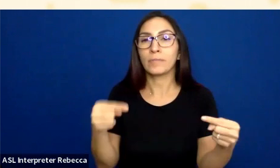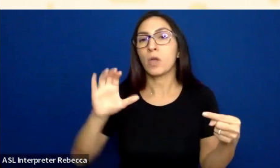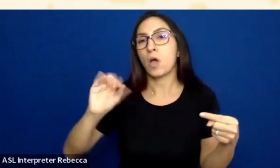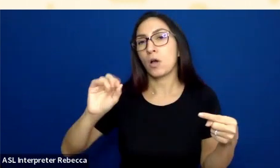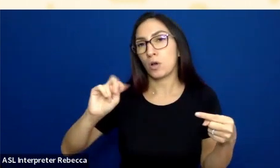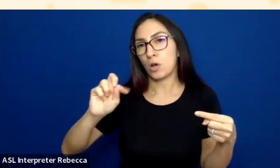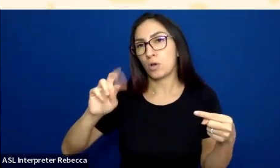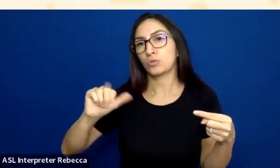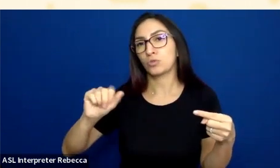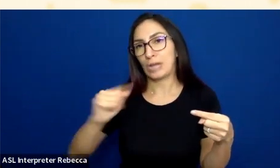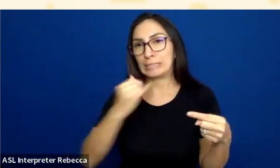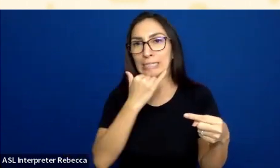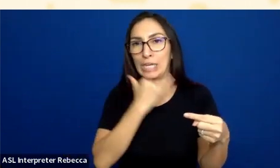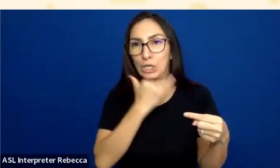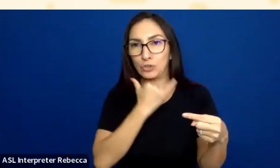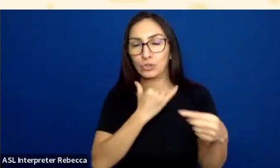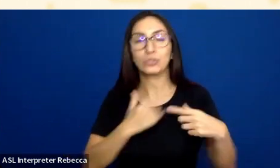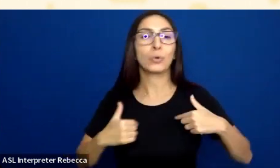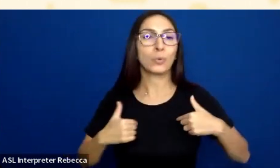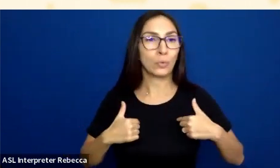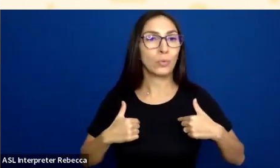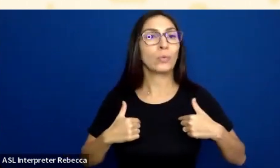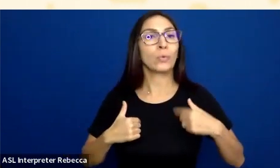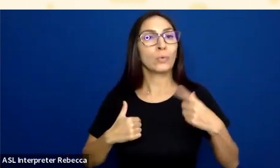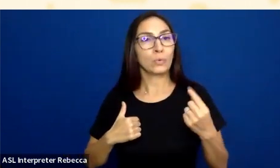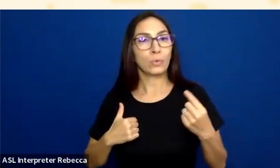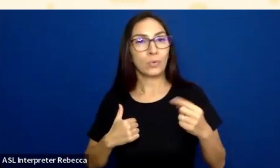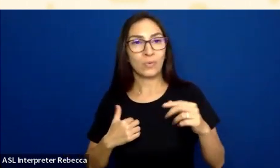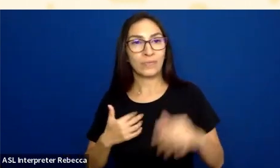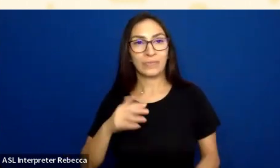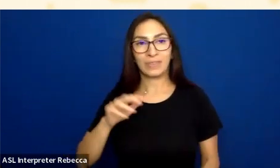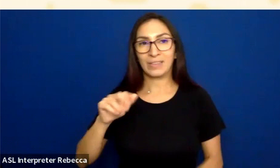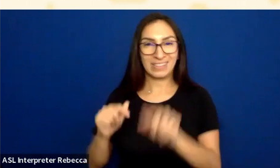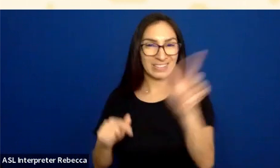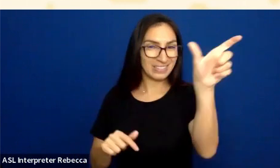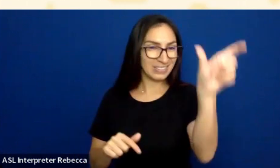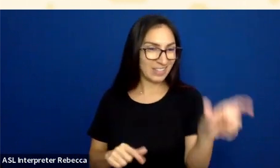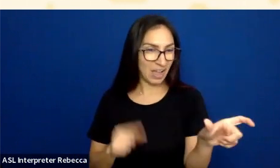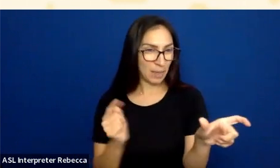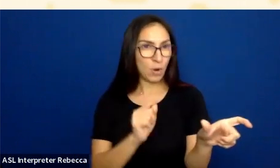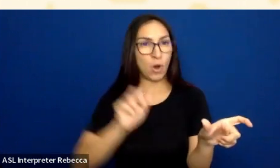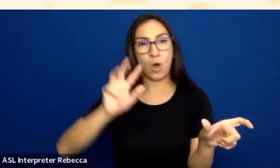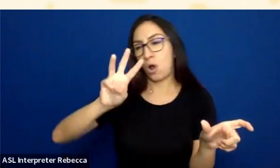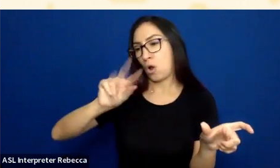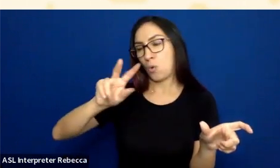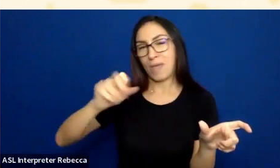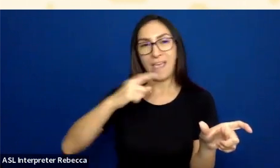In this Wave sidebar, I can click on the contrast tab,